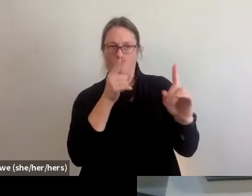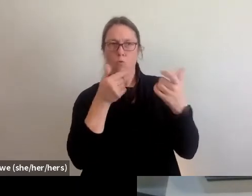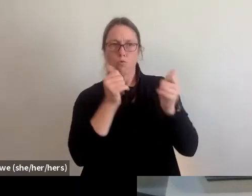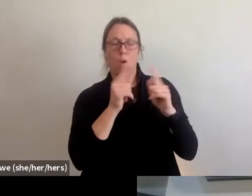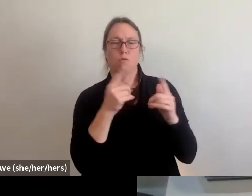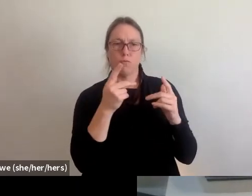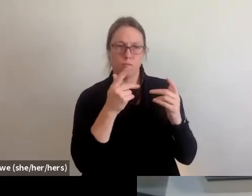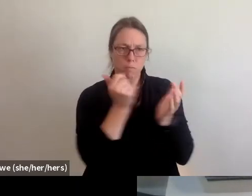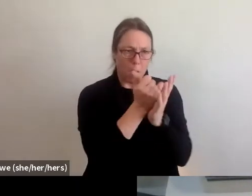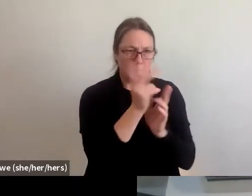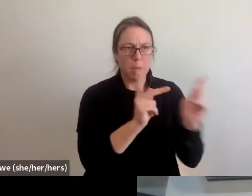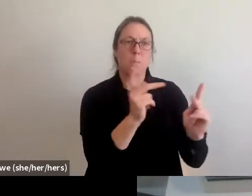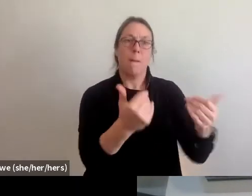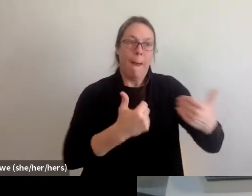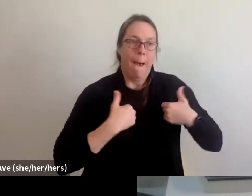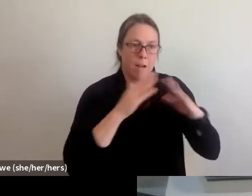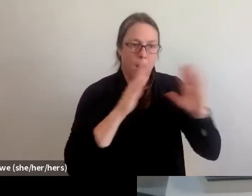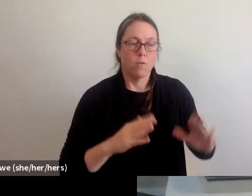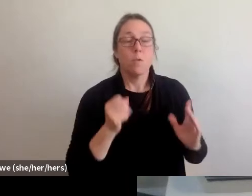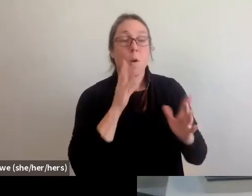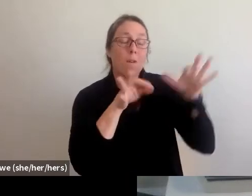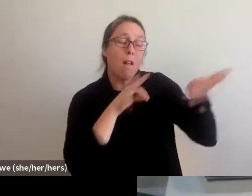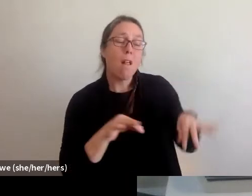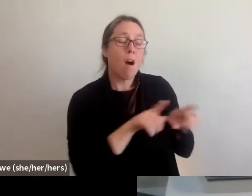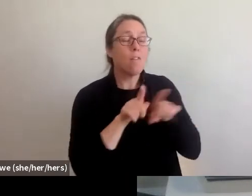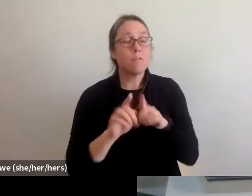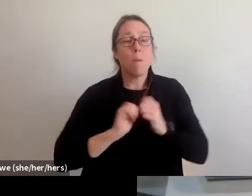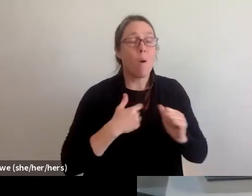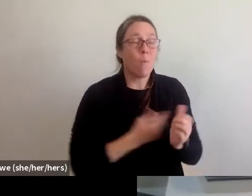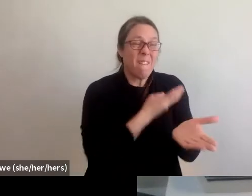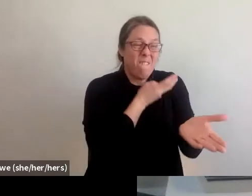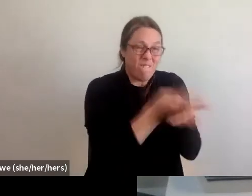so far in this country's disaster response system so far.